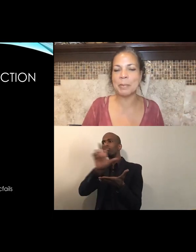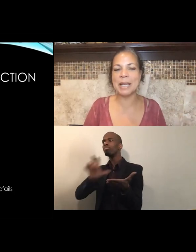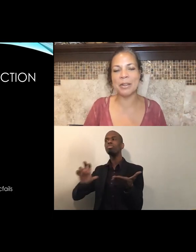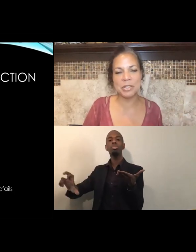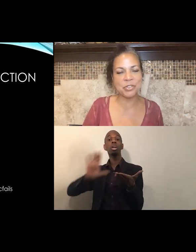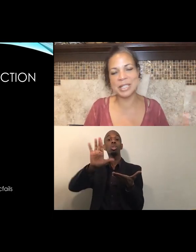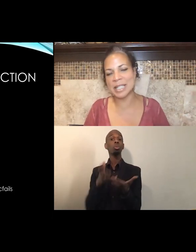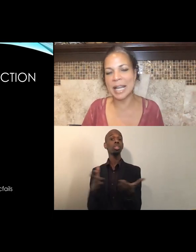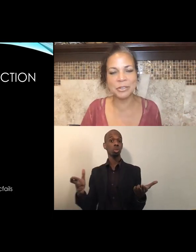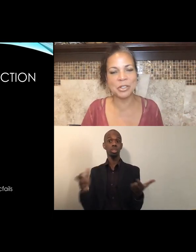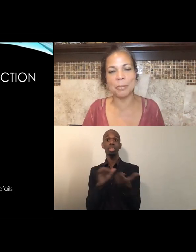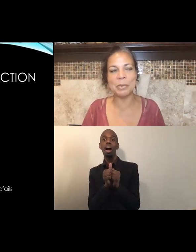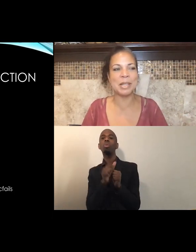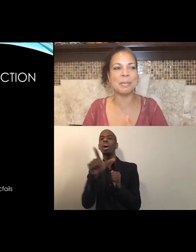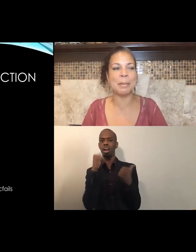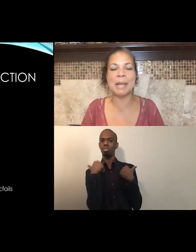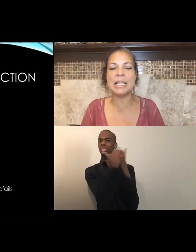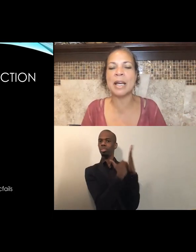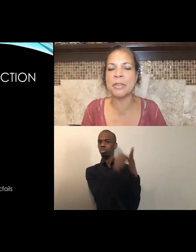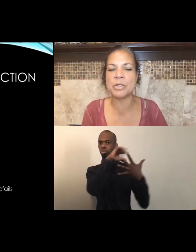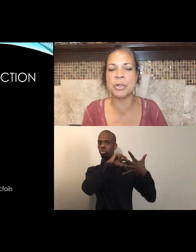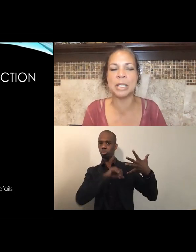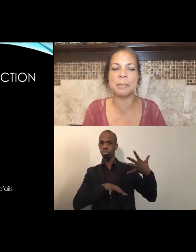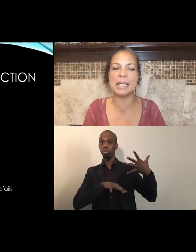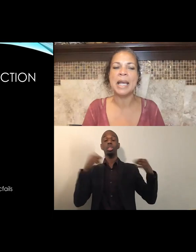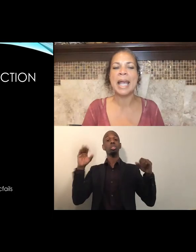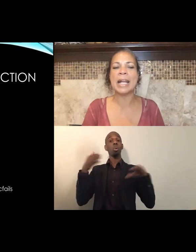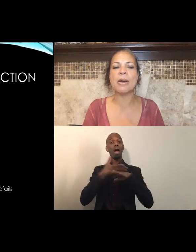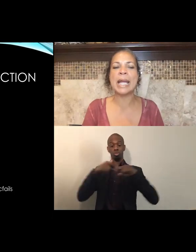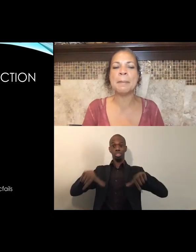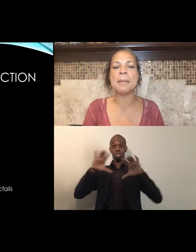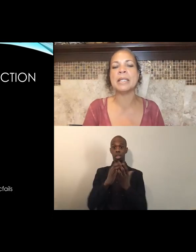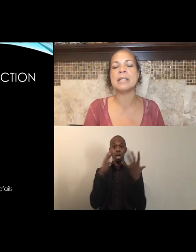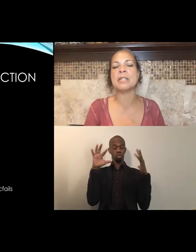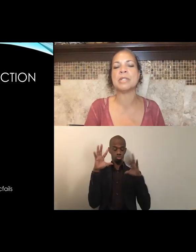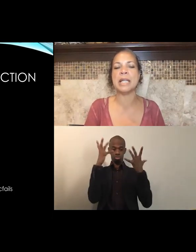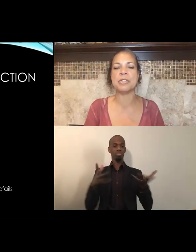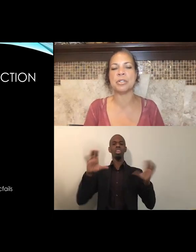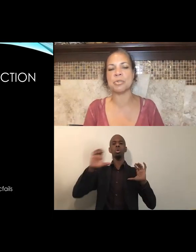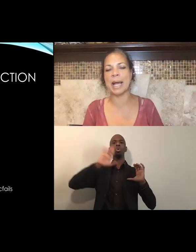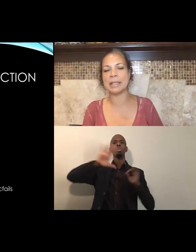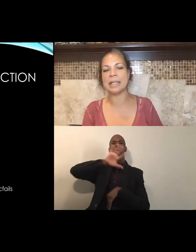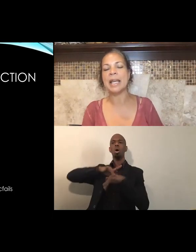I'ma be out in the streets, Tyler's gon' be with me, and many others are gonna be, at our "End Police Associations" rally.